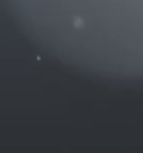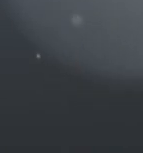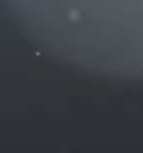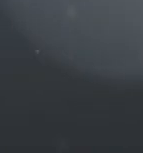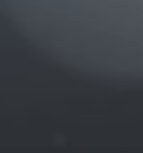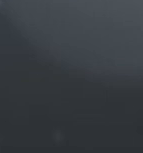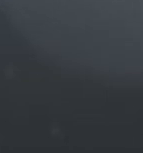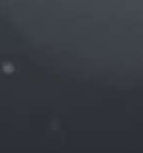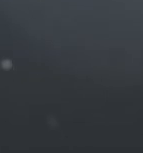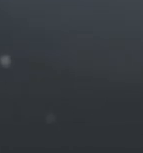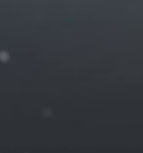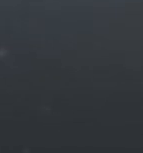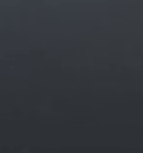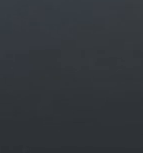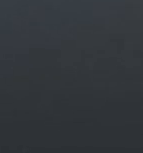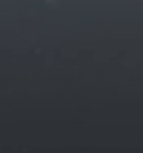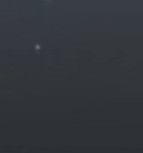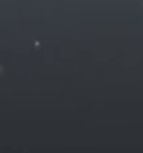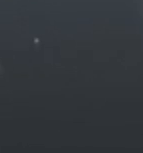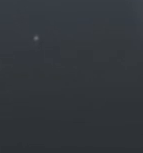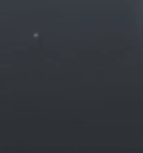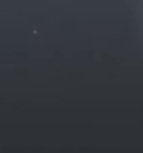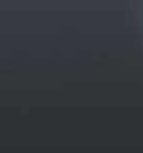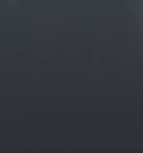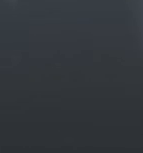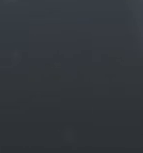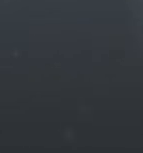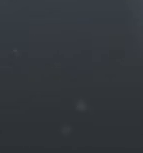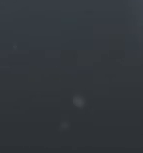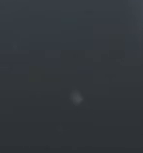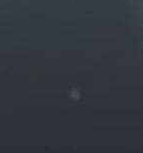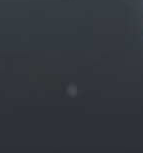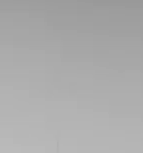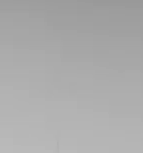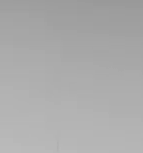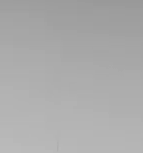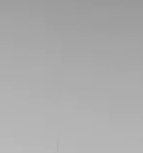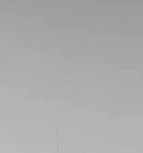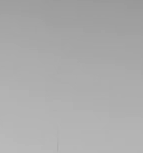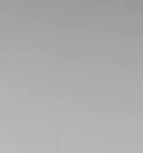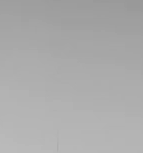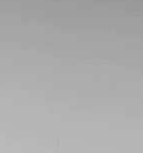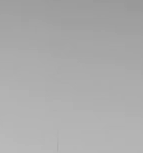and creator of on-stage magic: Kea Motlokwa!